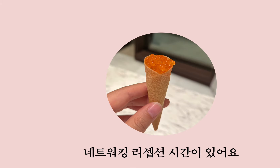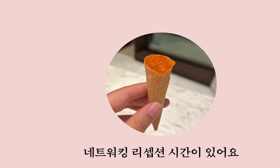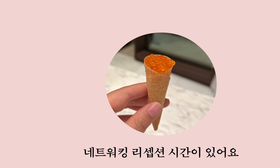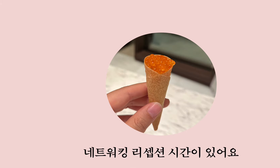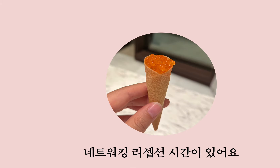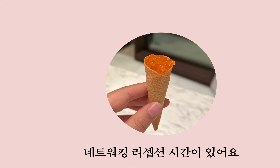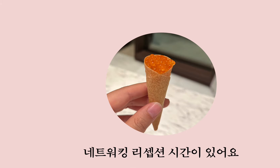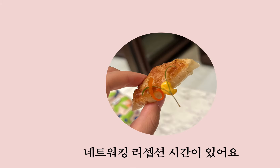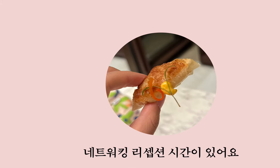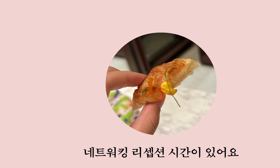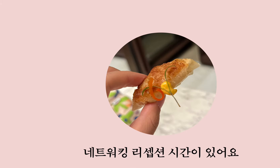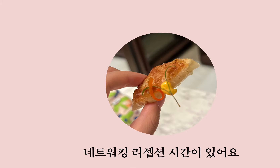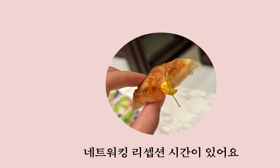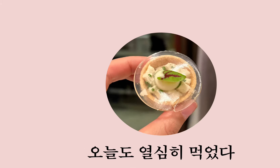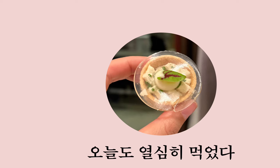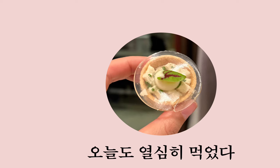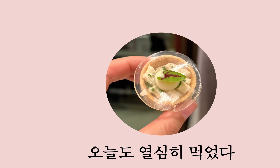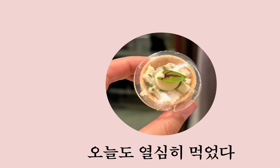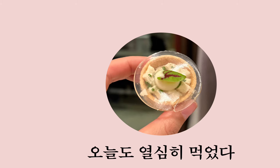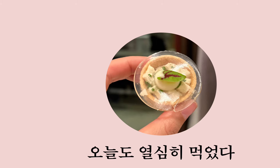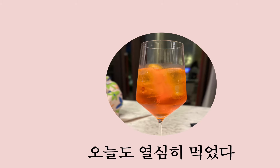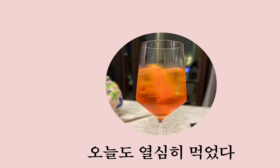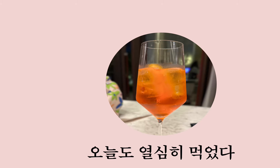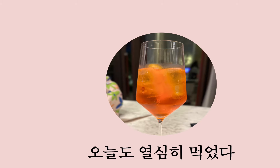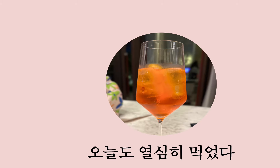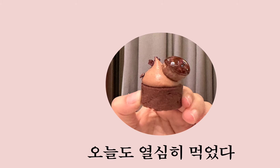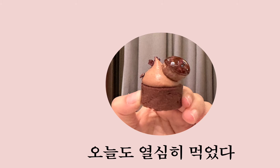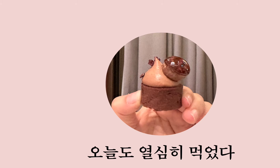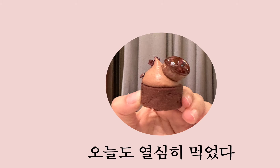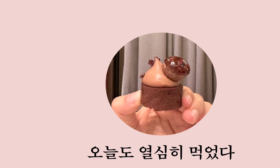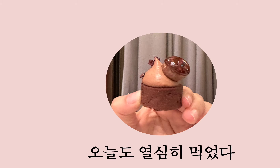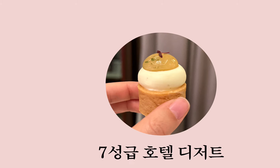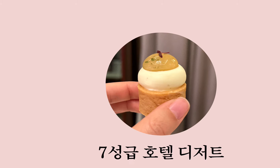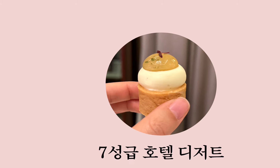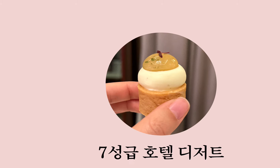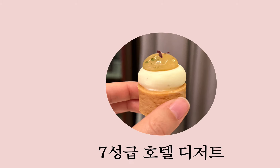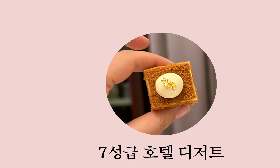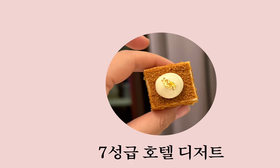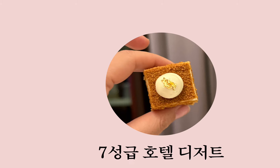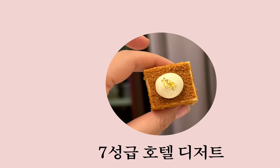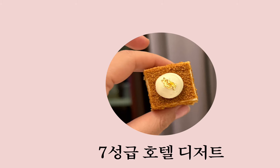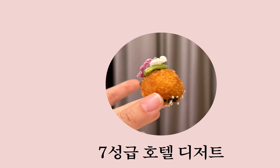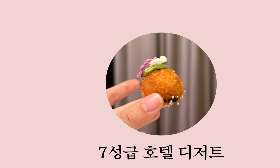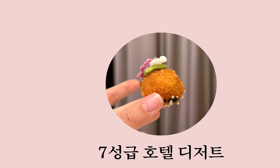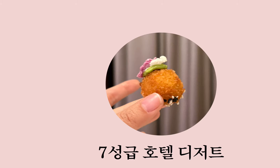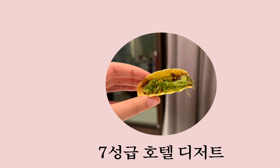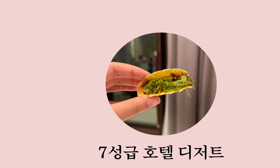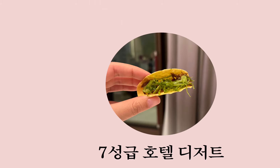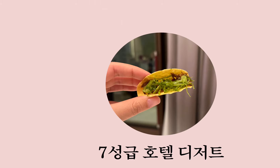there is a networking reception. I ate hard today as well. 7-star hotel dessert.